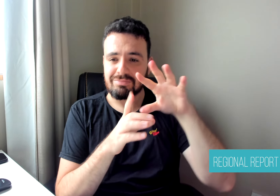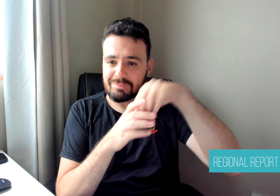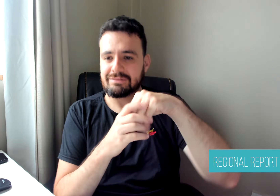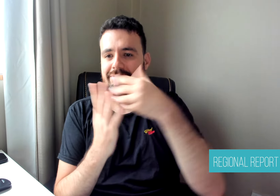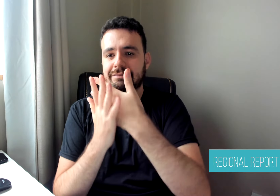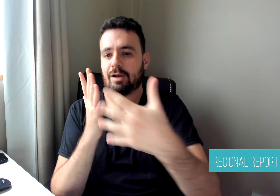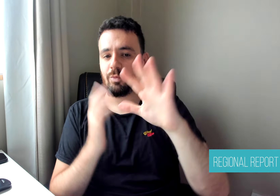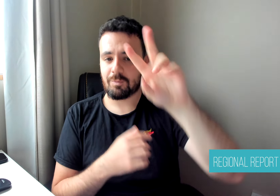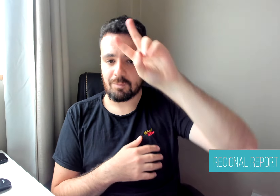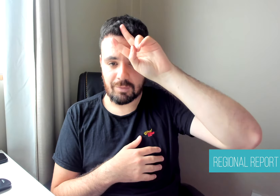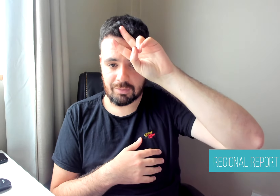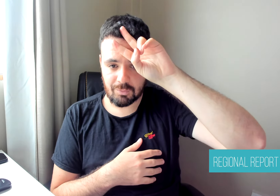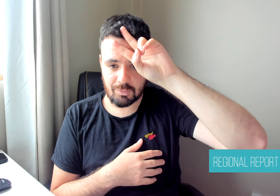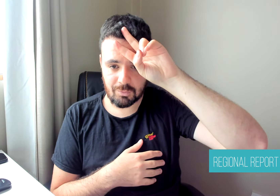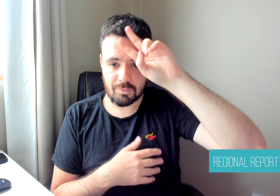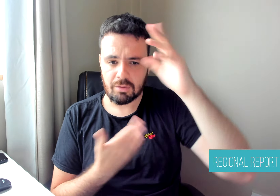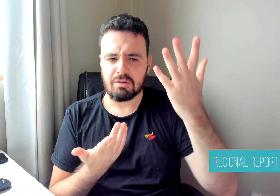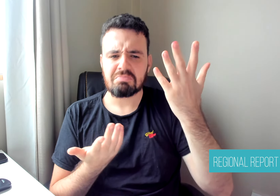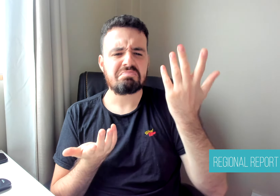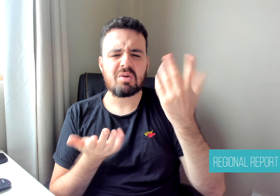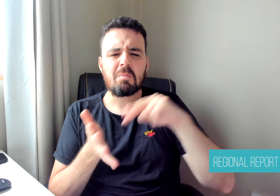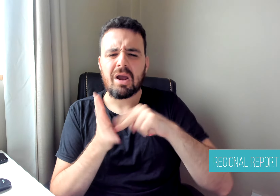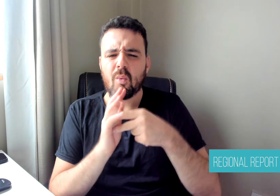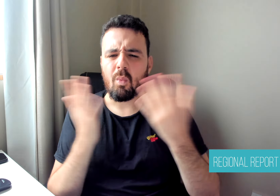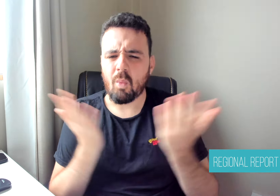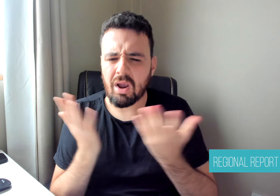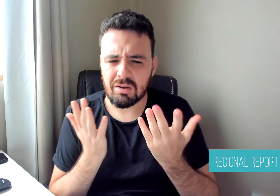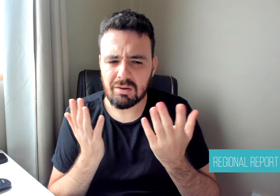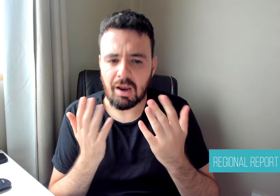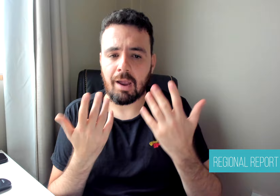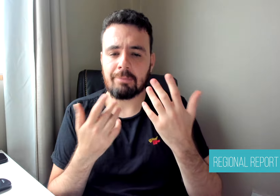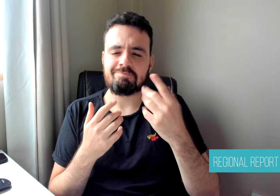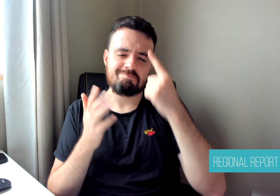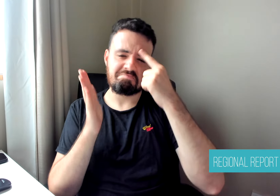the beneficiary making signs, and after several seconds,